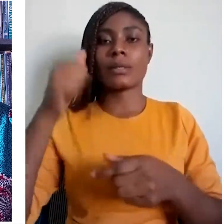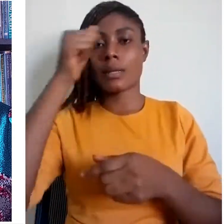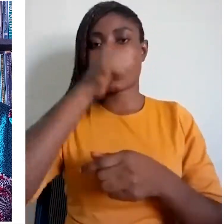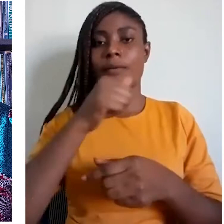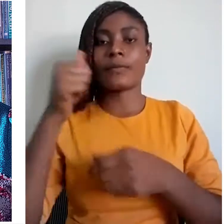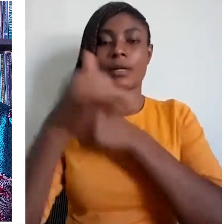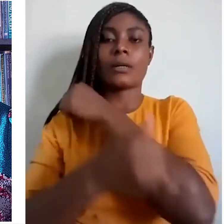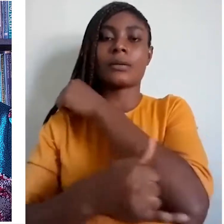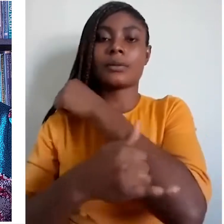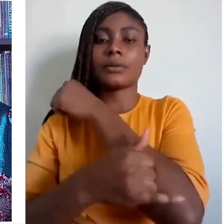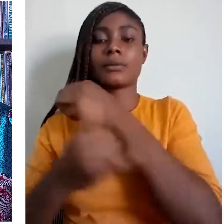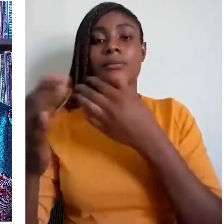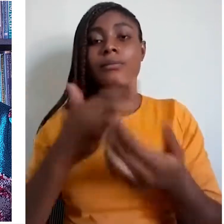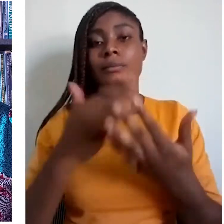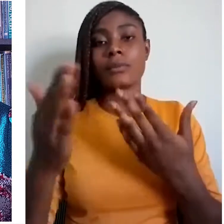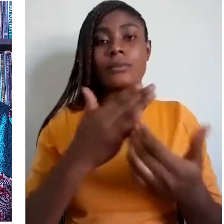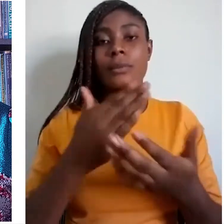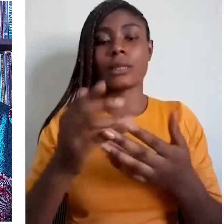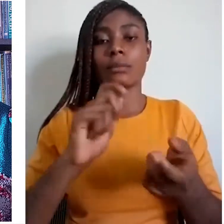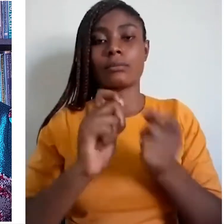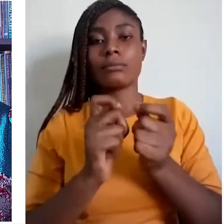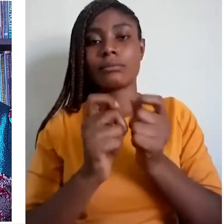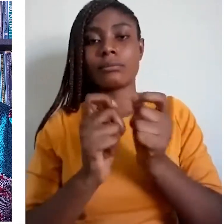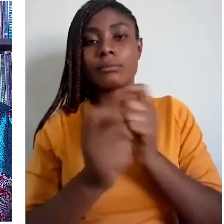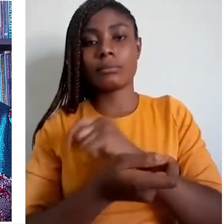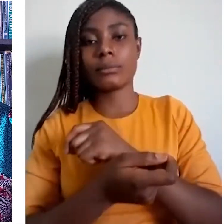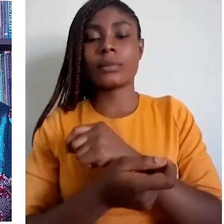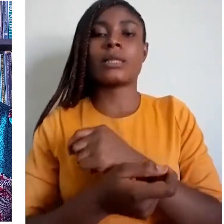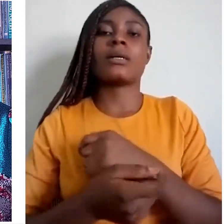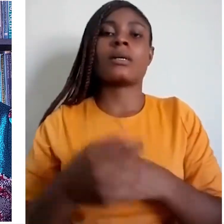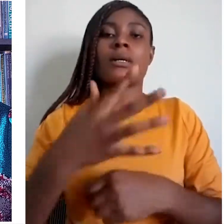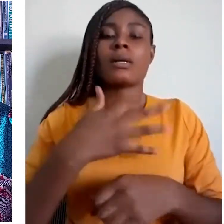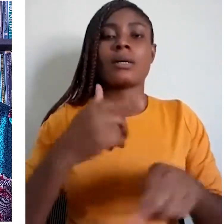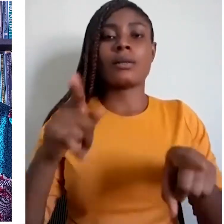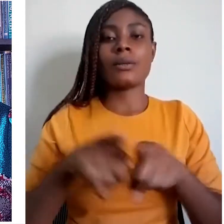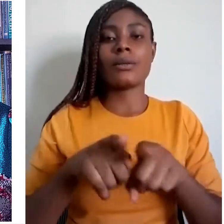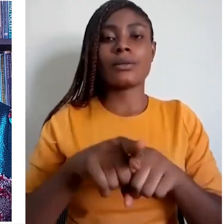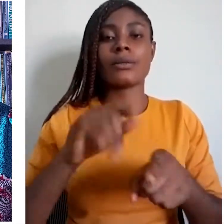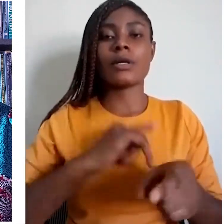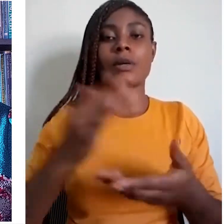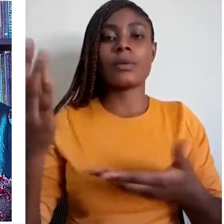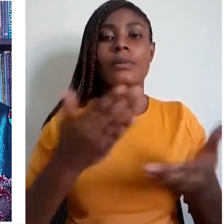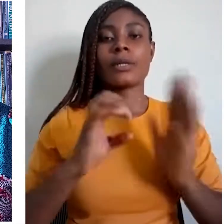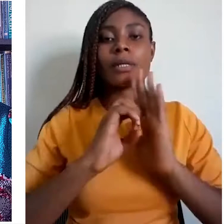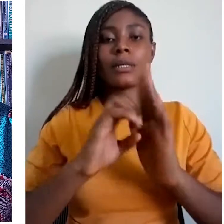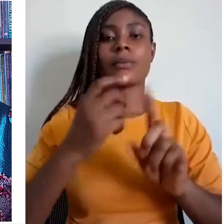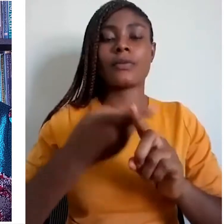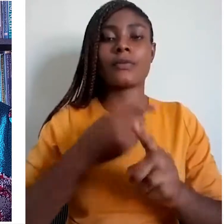with slight modifications, and I will be drawing profusely from the Nigerian context.